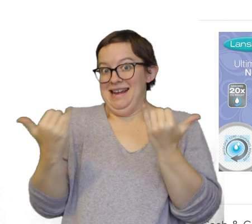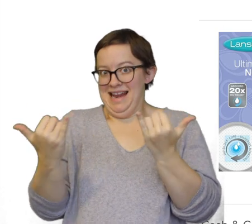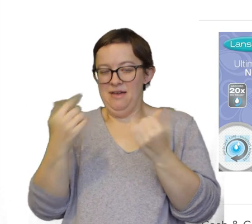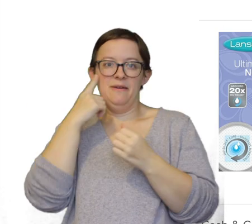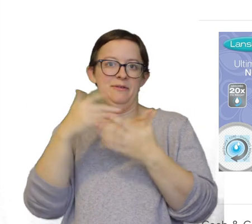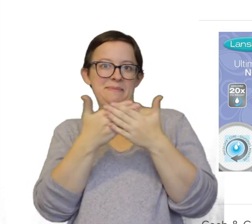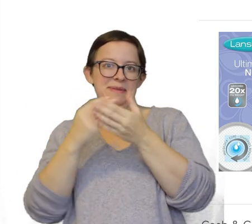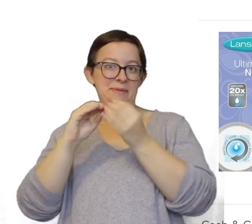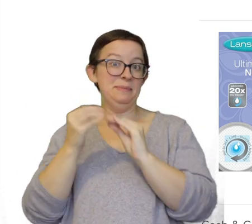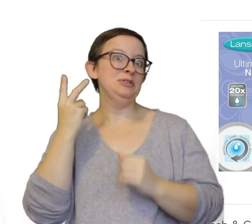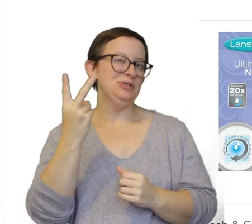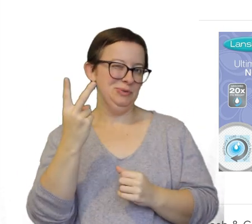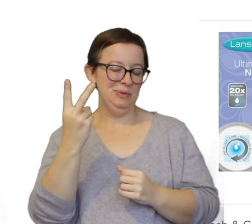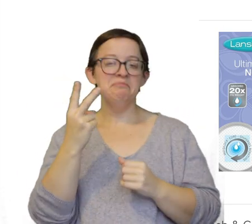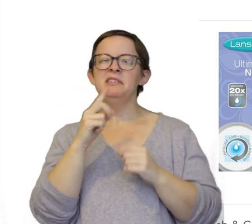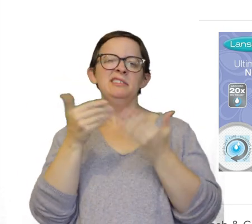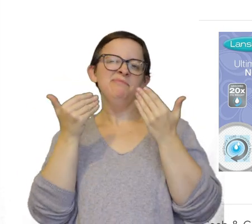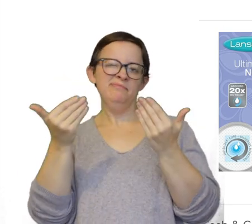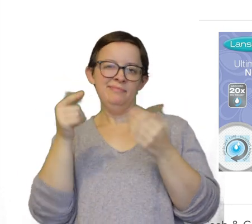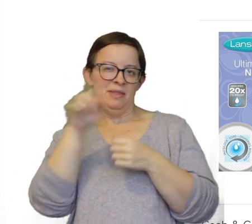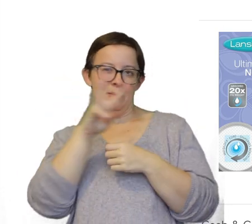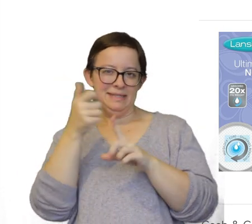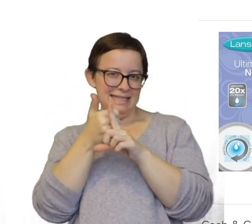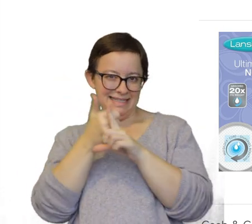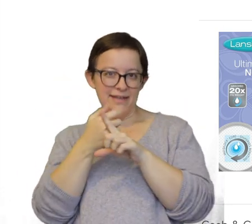this time for baby number two. But I'm just gonna go through on the website here...